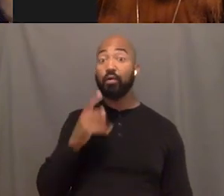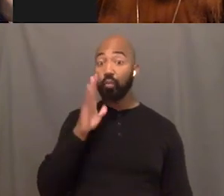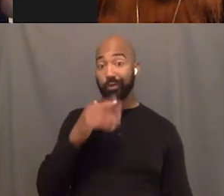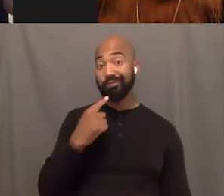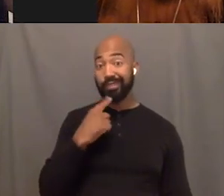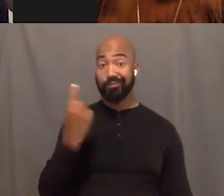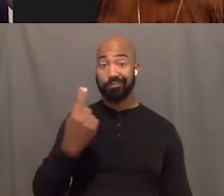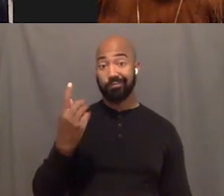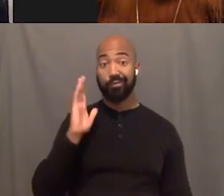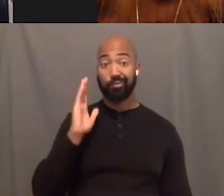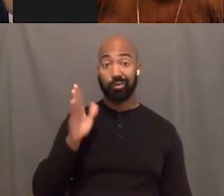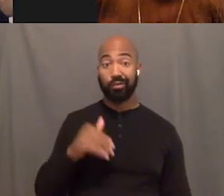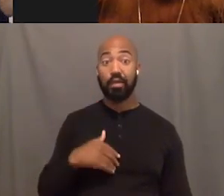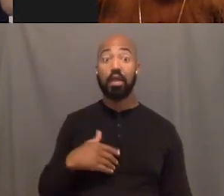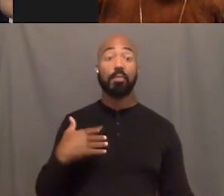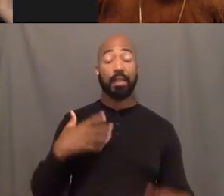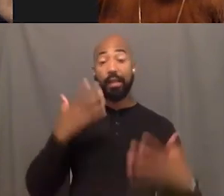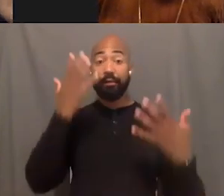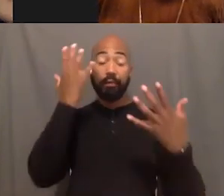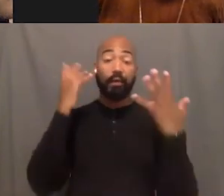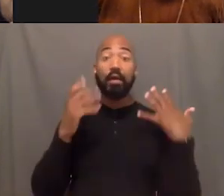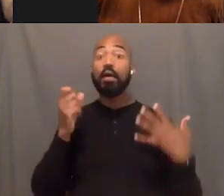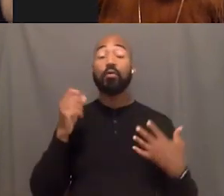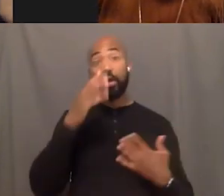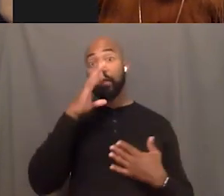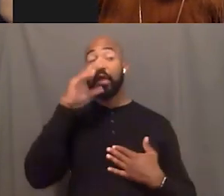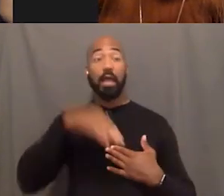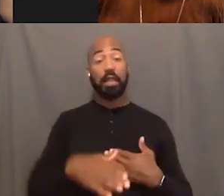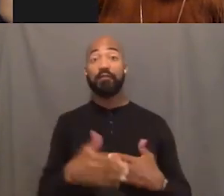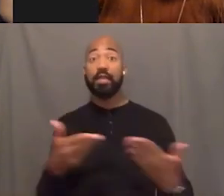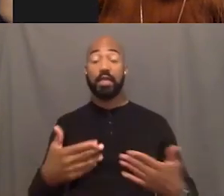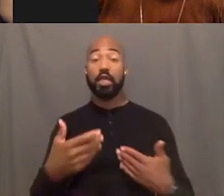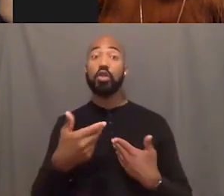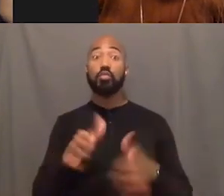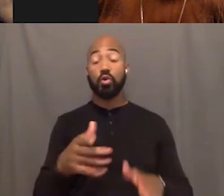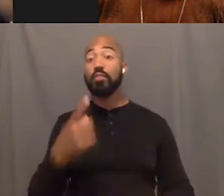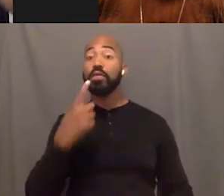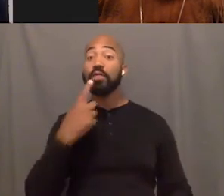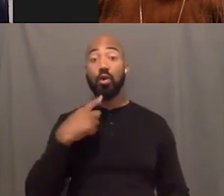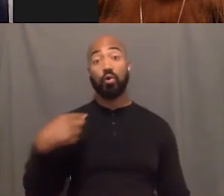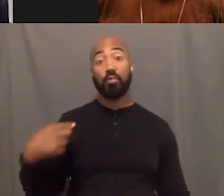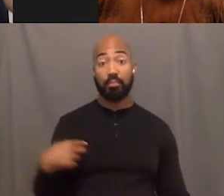you know I'm be over there. Well the elephant in the room is telling me and then woosh.